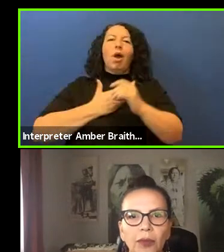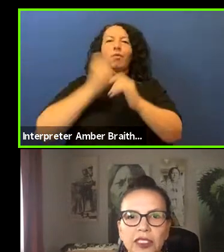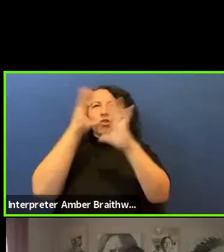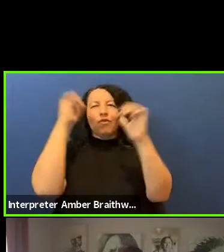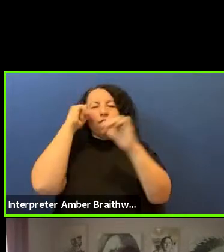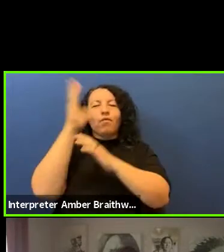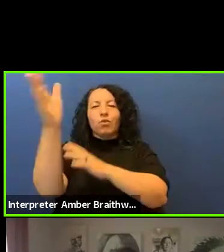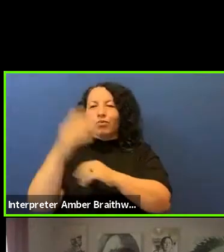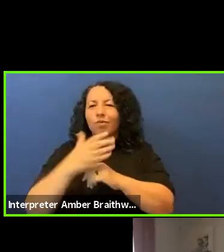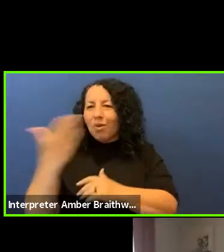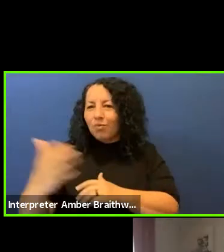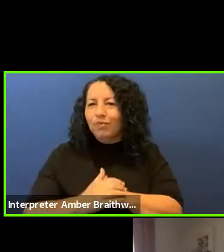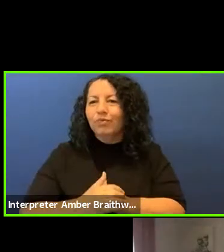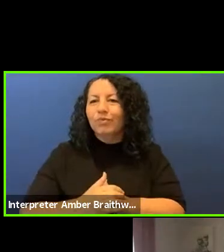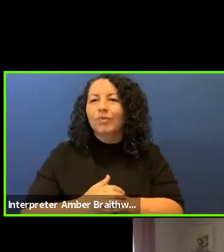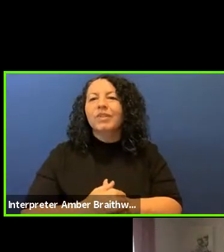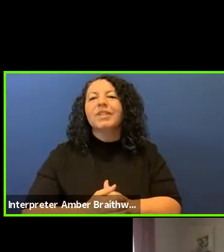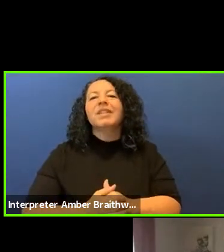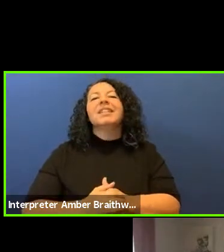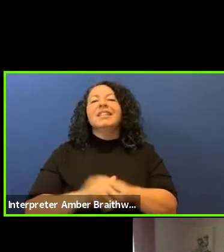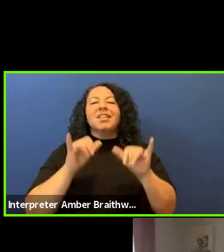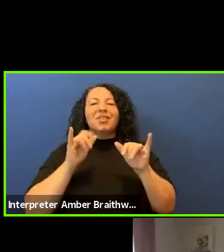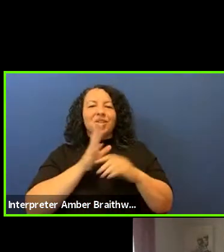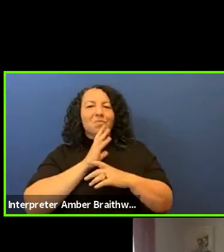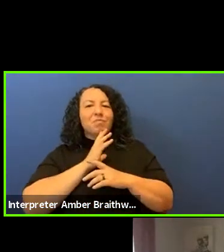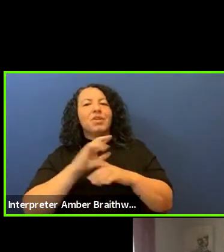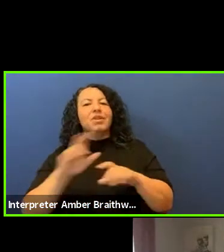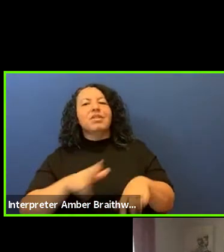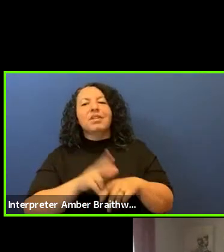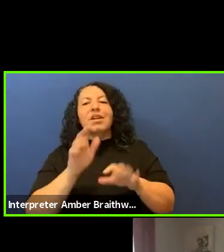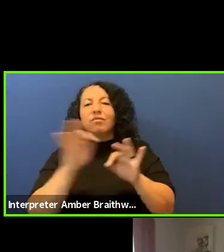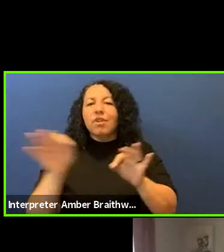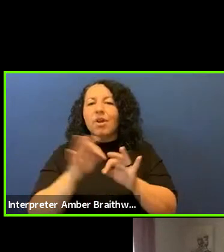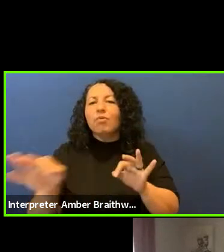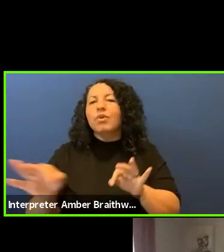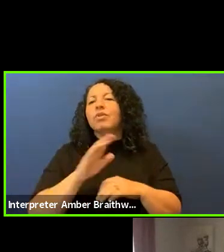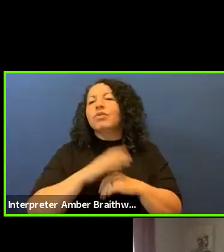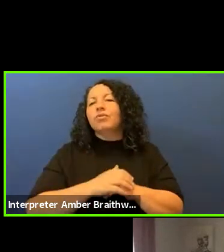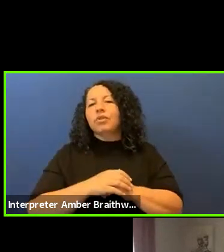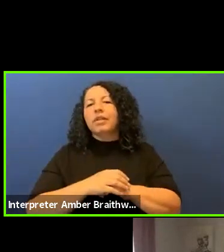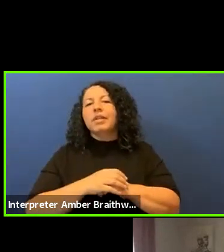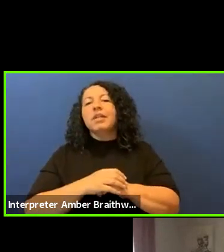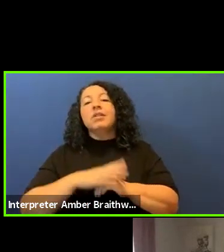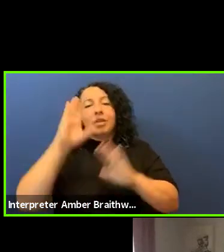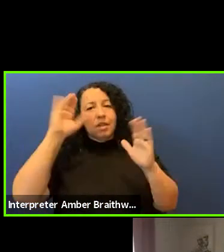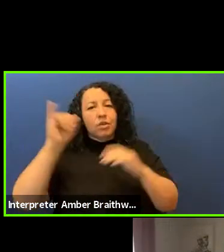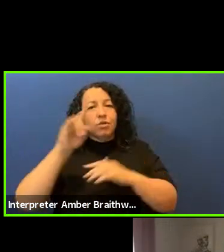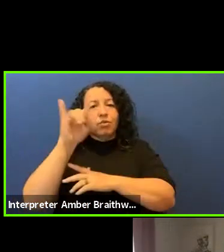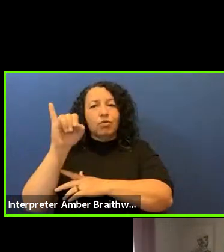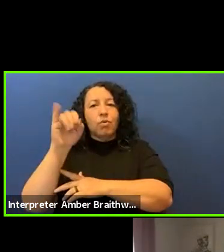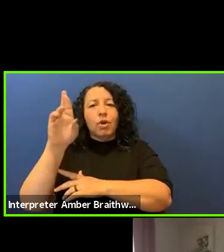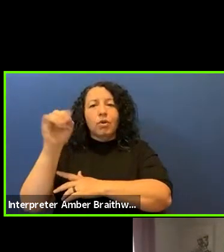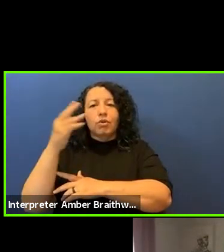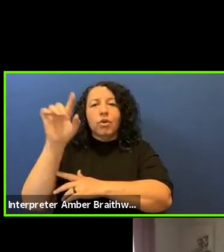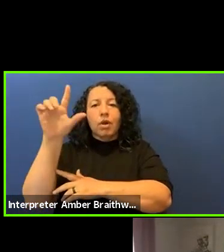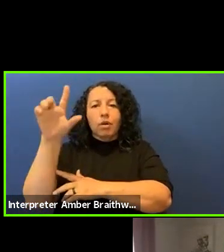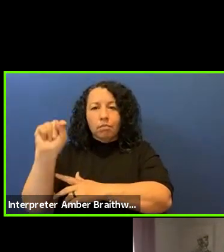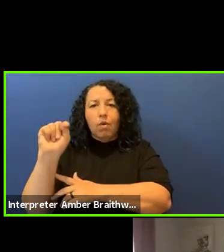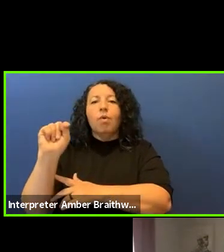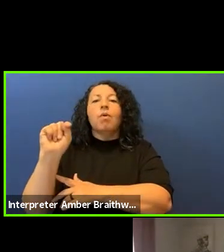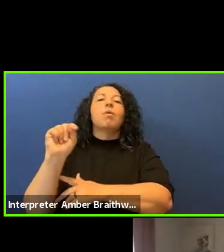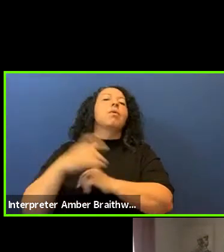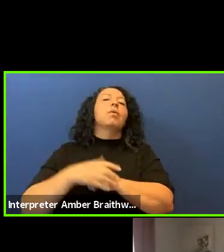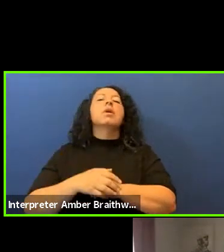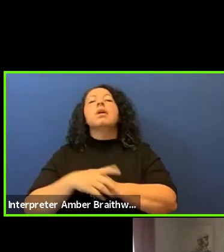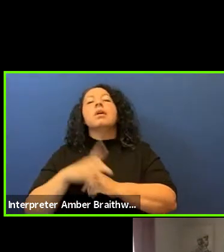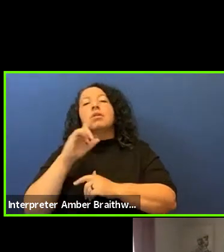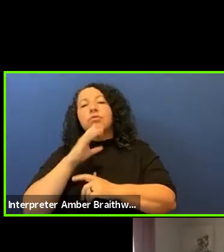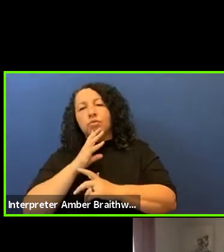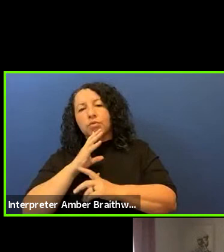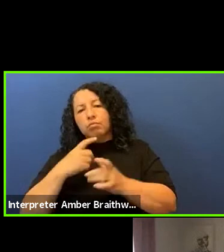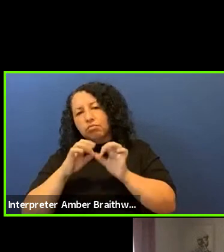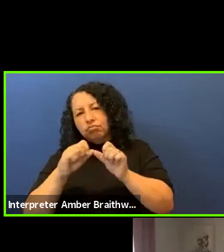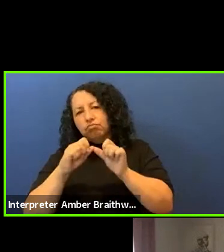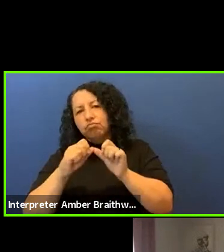Han Mitauye! Chante waste chiyuzapi. Oyate awayanka emachiyapi.